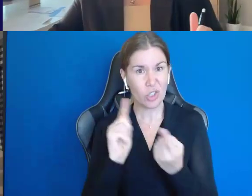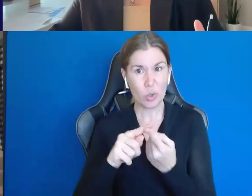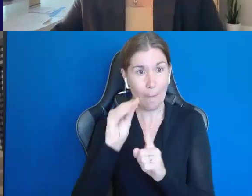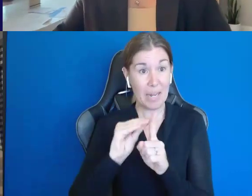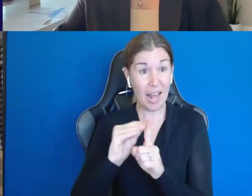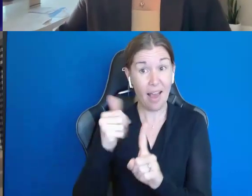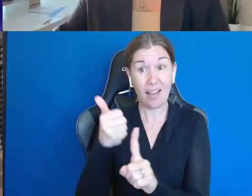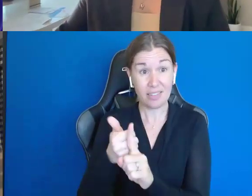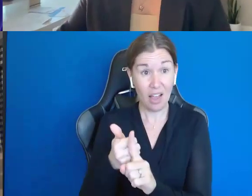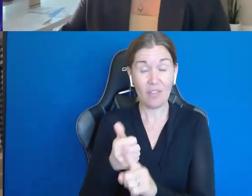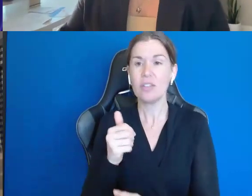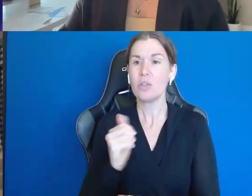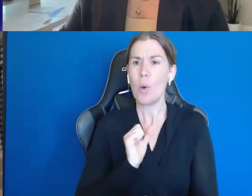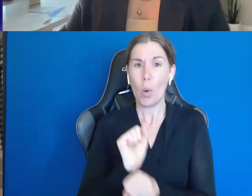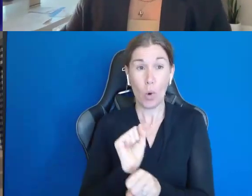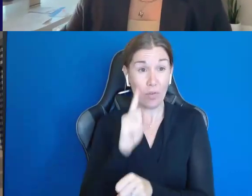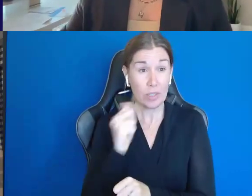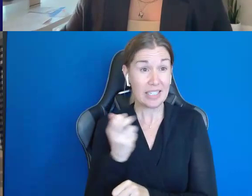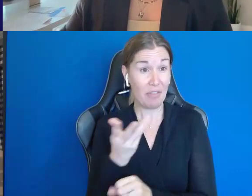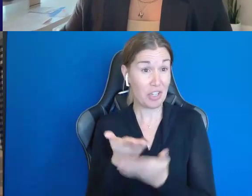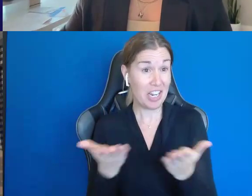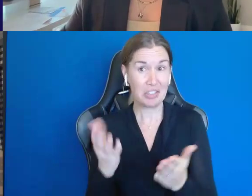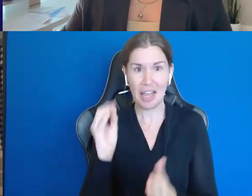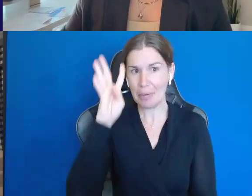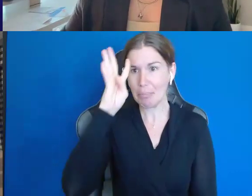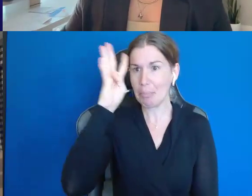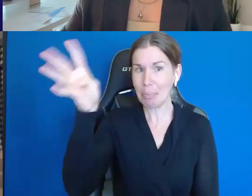So, I worked for years coming up with a recipe, because I love the banana flavor.